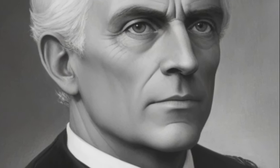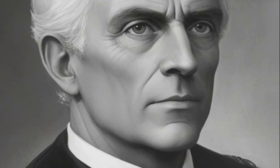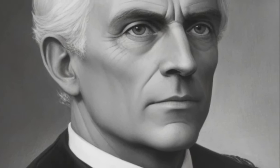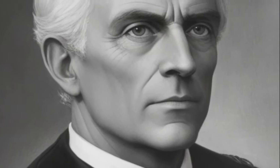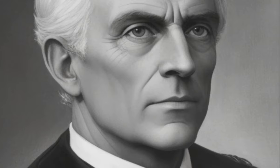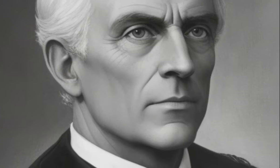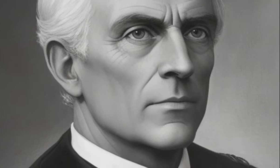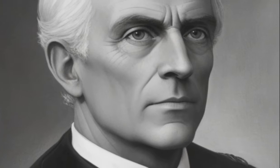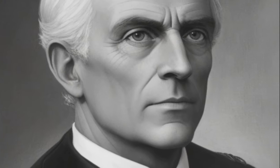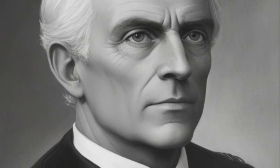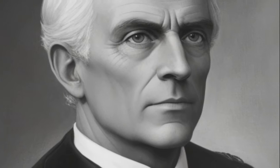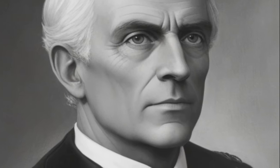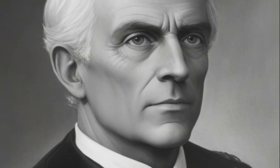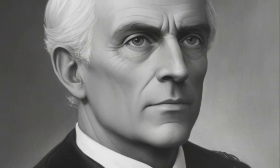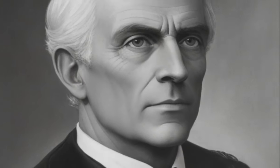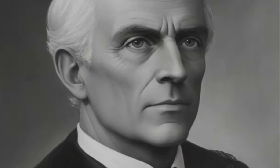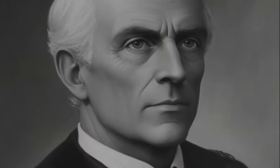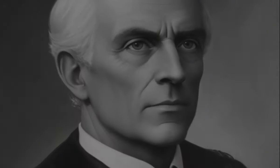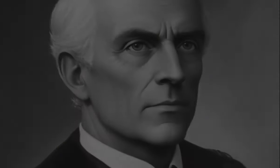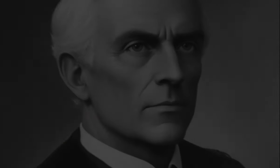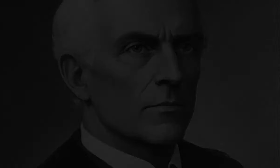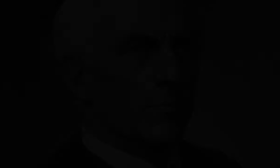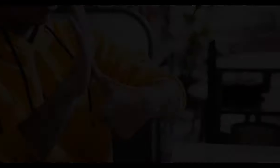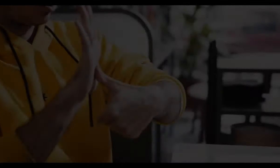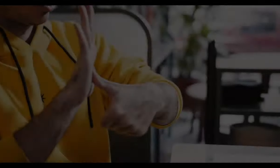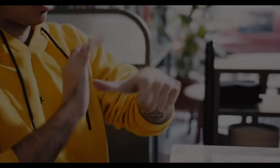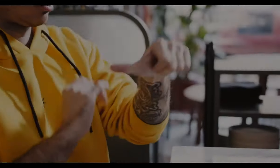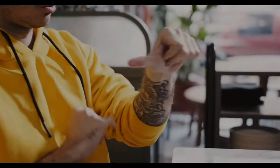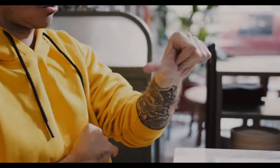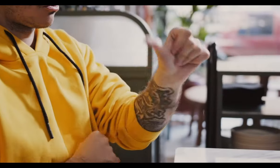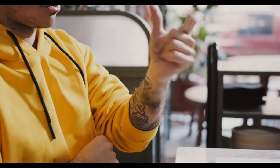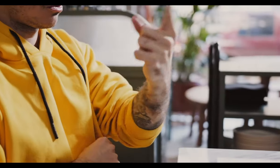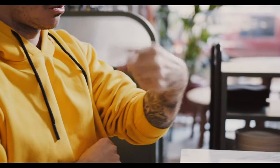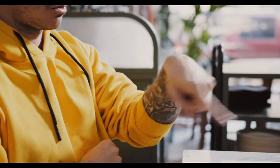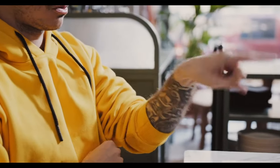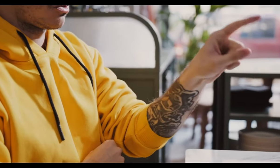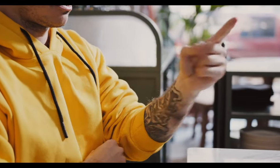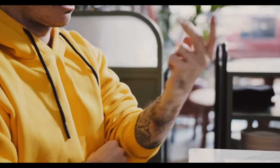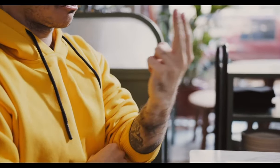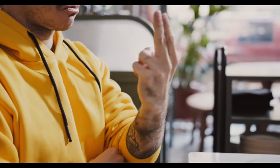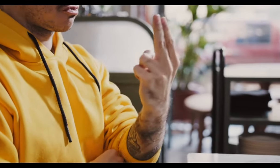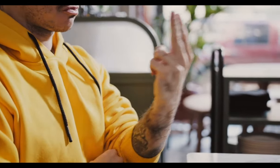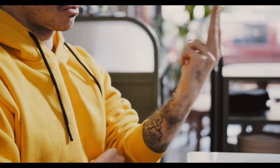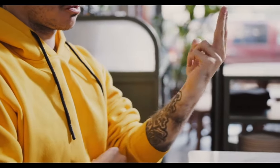and social contributions of the deaf community. His relentless pursuit for equality remains an